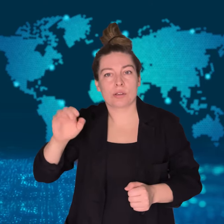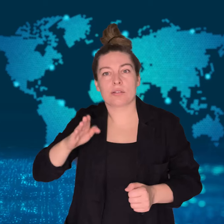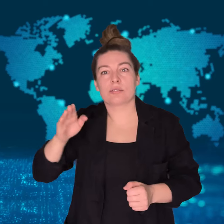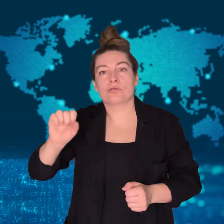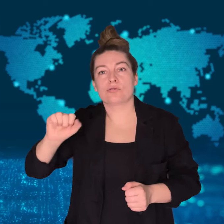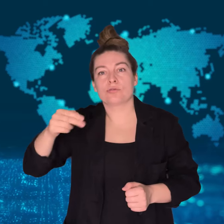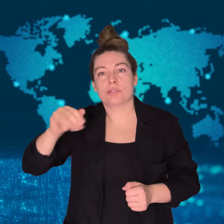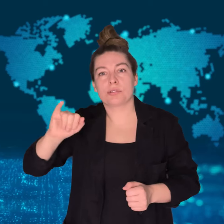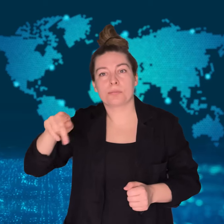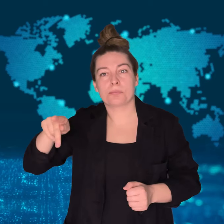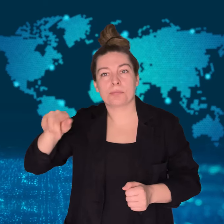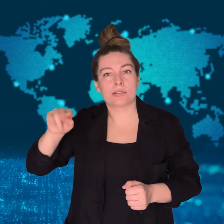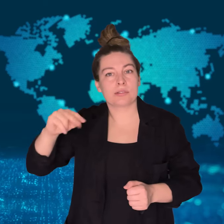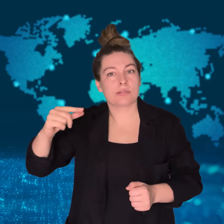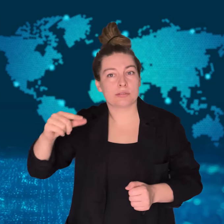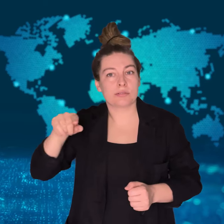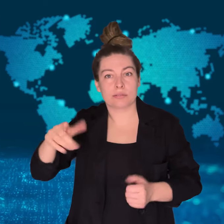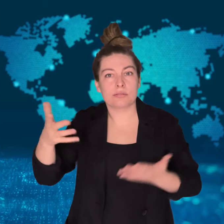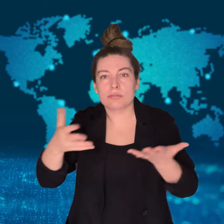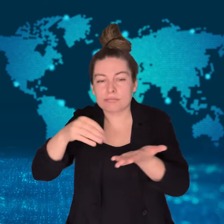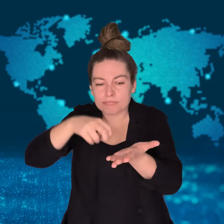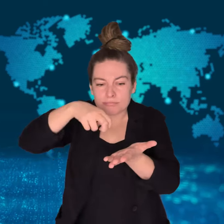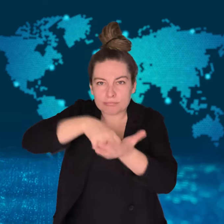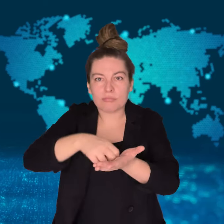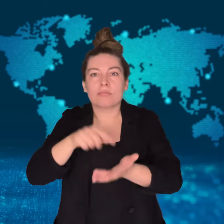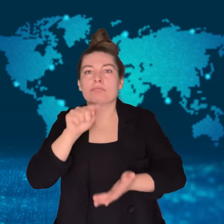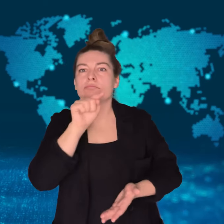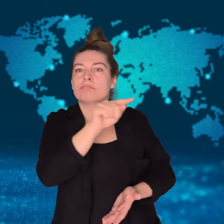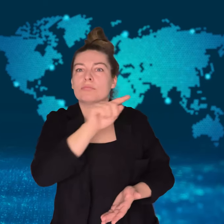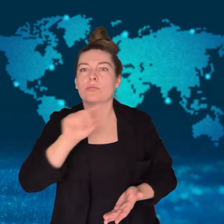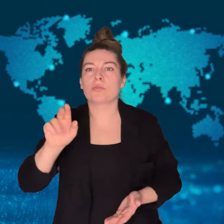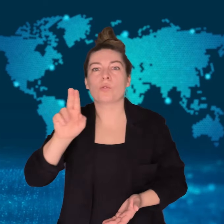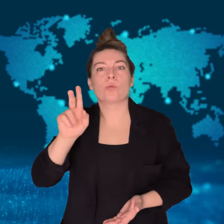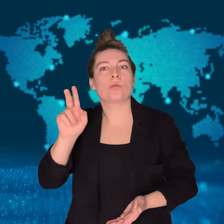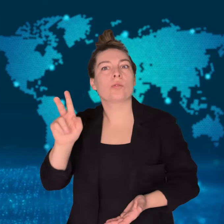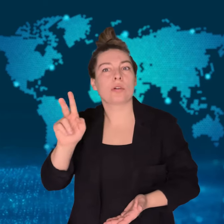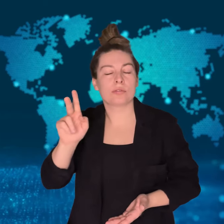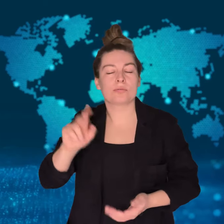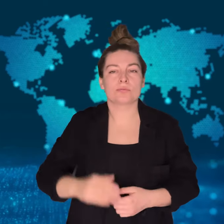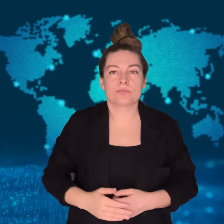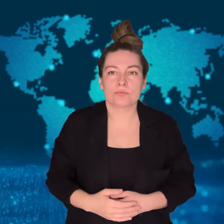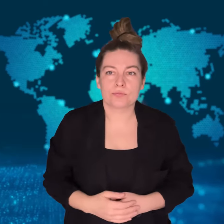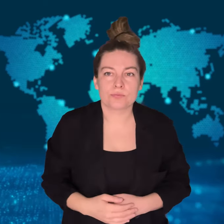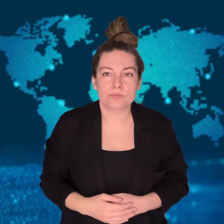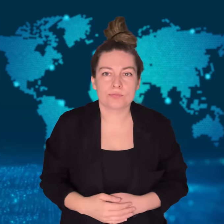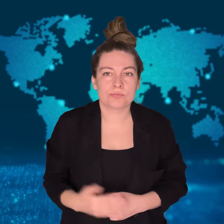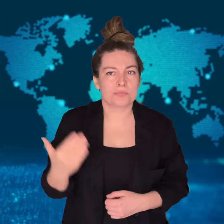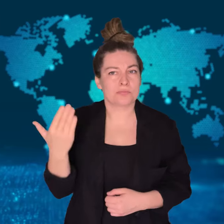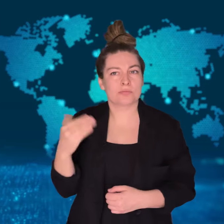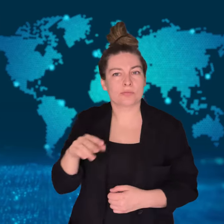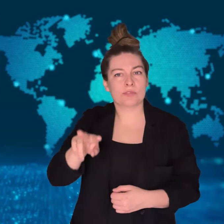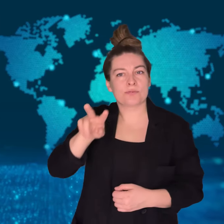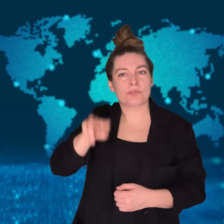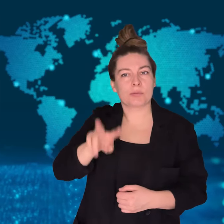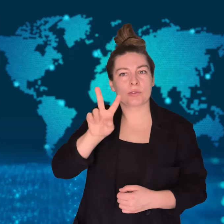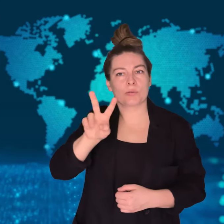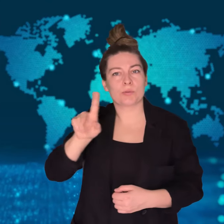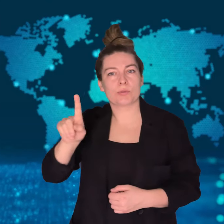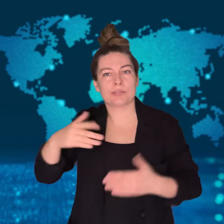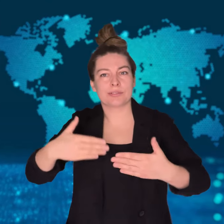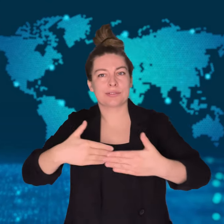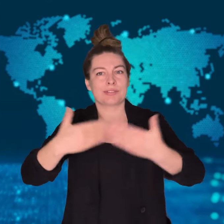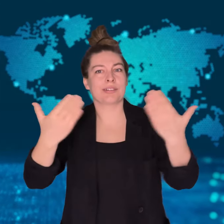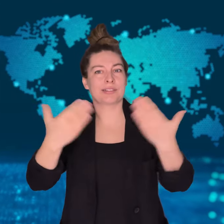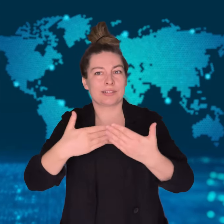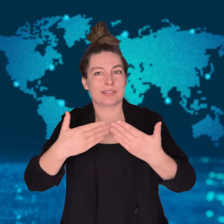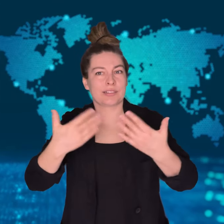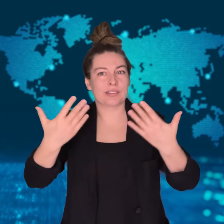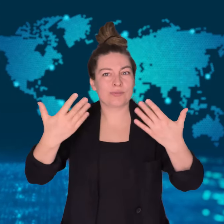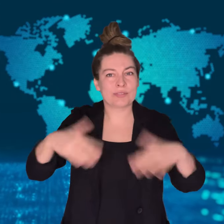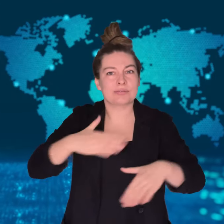It is registered to Golden Adventure Shipping which is a British Port.